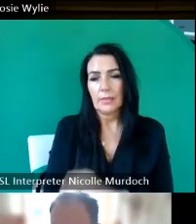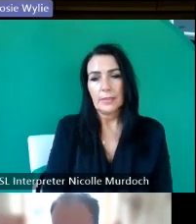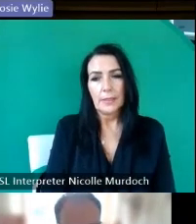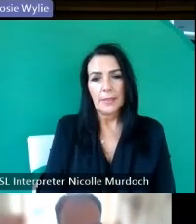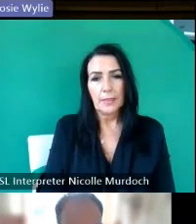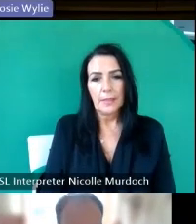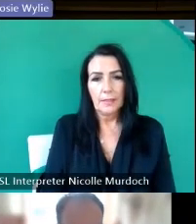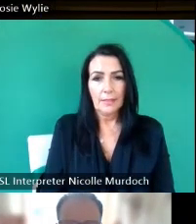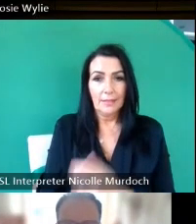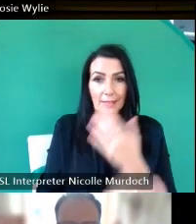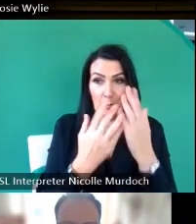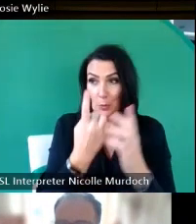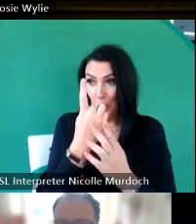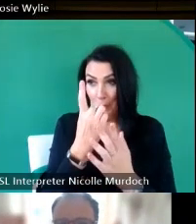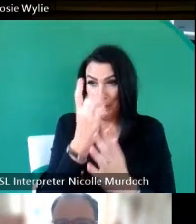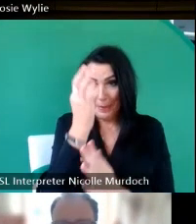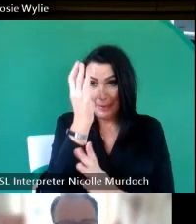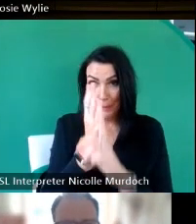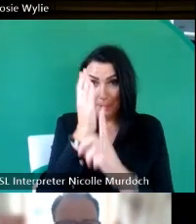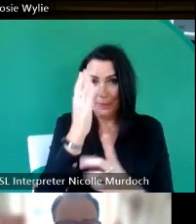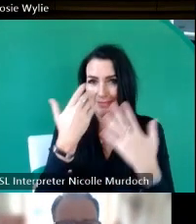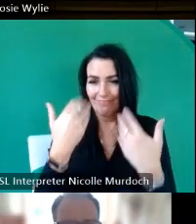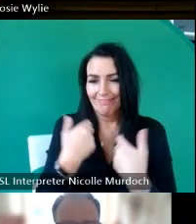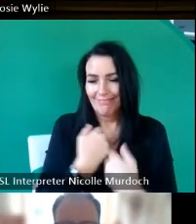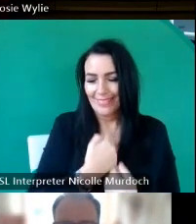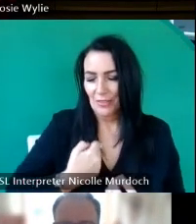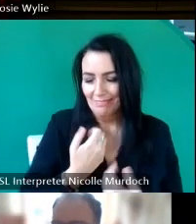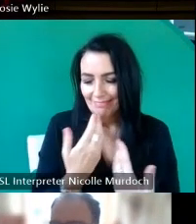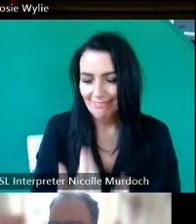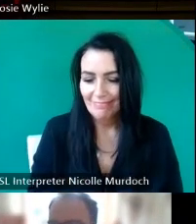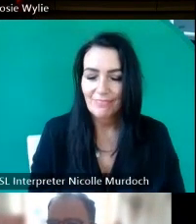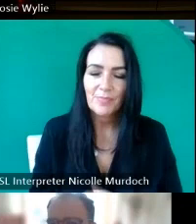if that was a minute or not because I haven't set a timer I can't hear a toot or anything